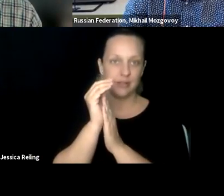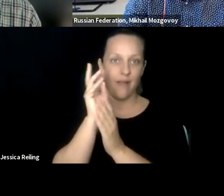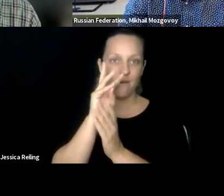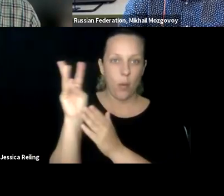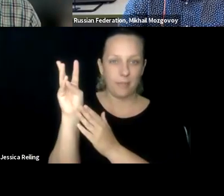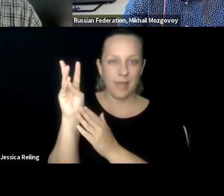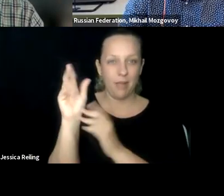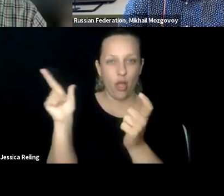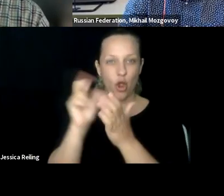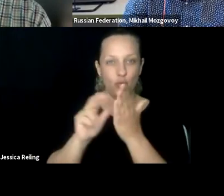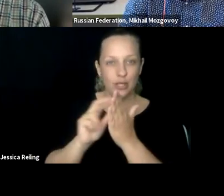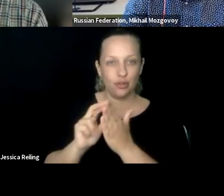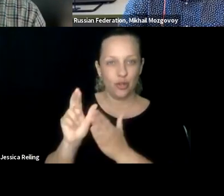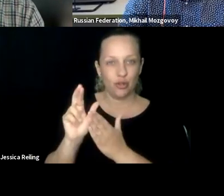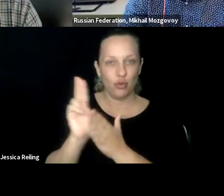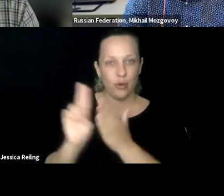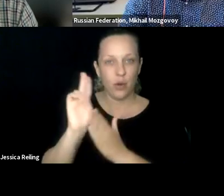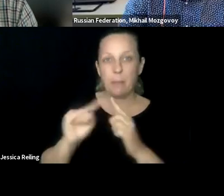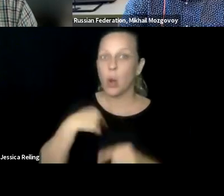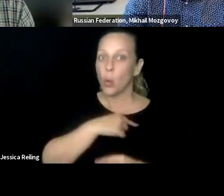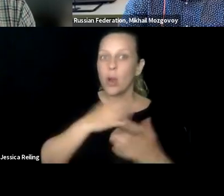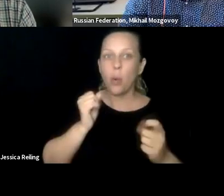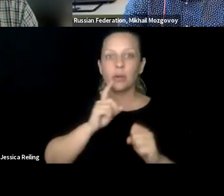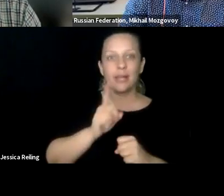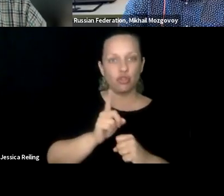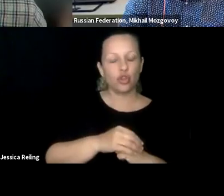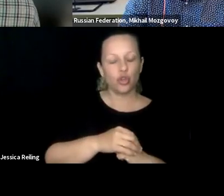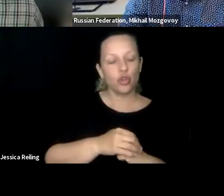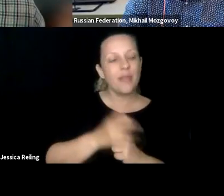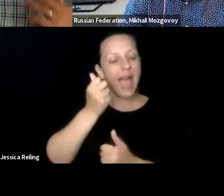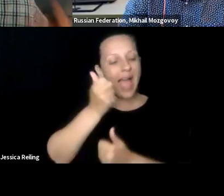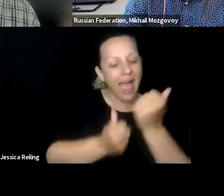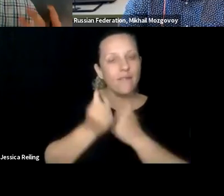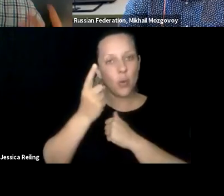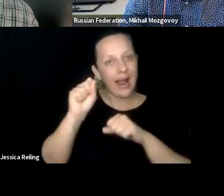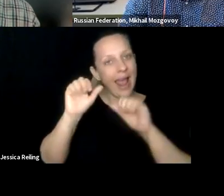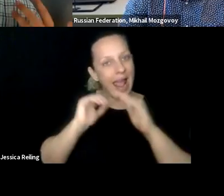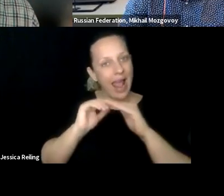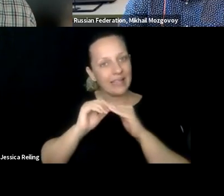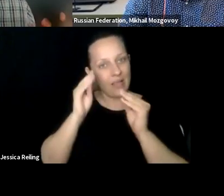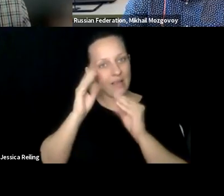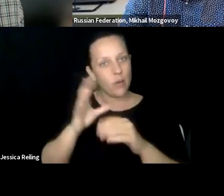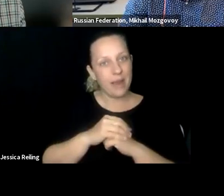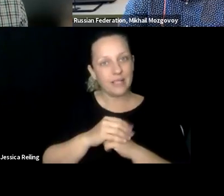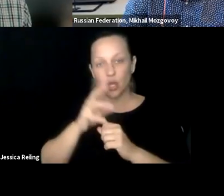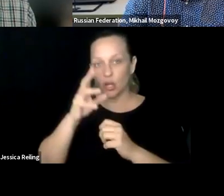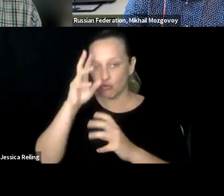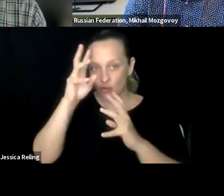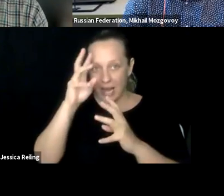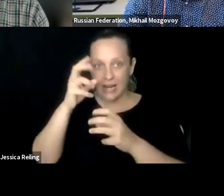that can be a challenge. There are many, many, many thousands of websites at a large research university,